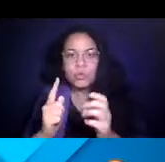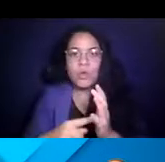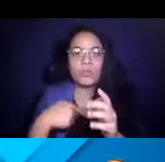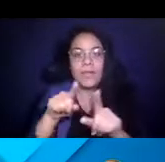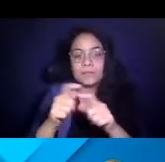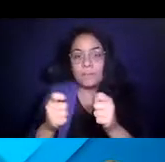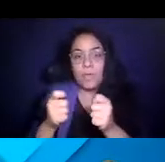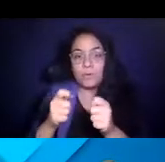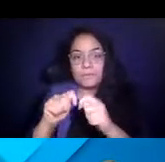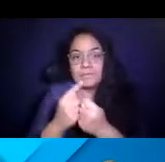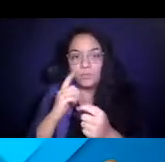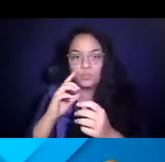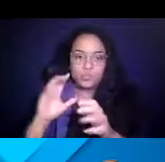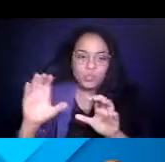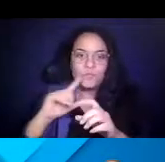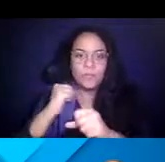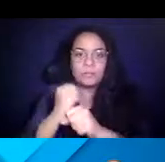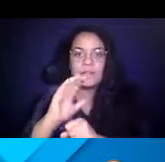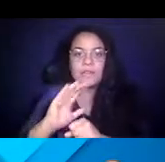protect their safety and our customers'.